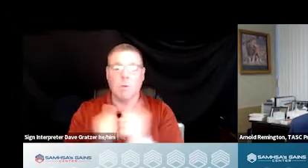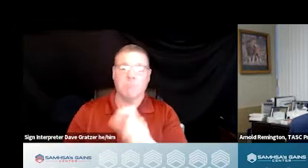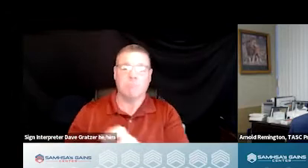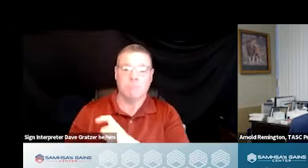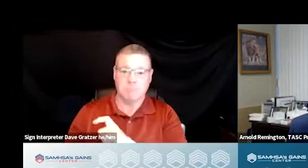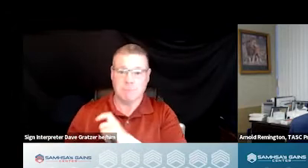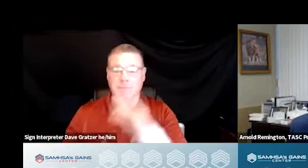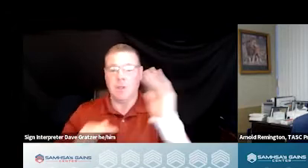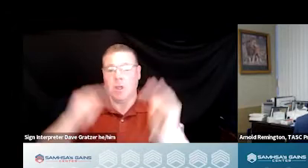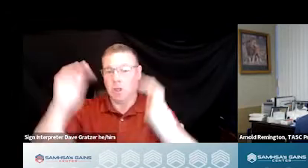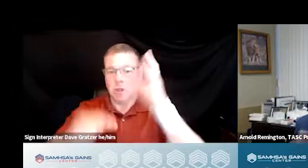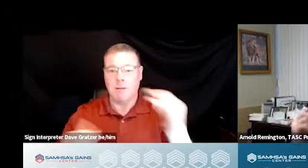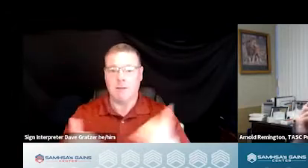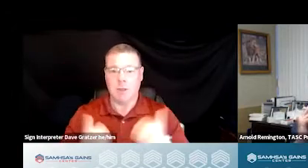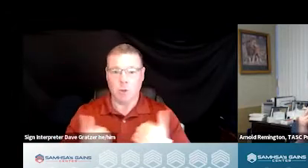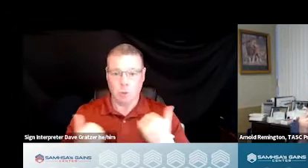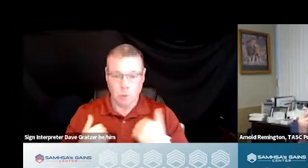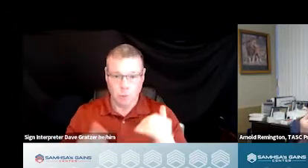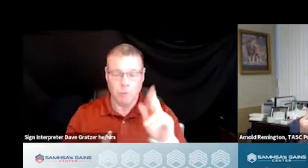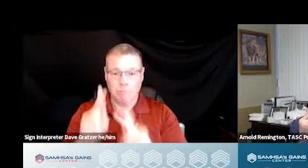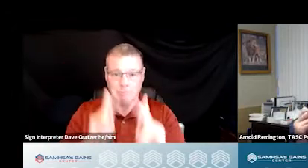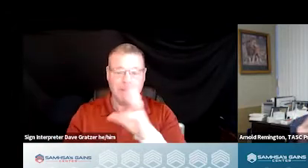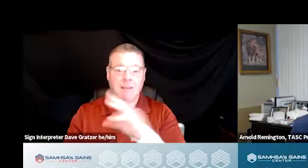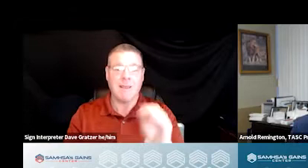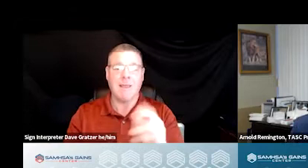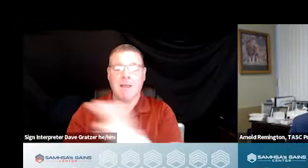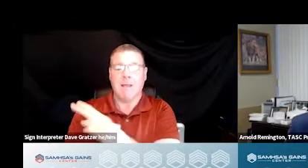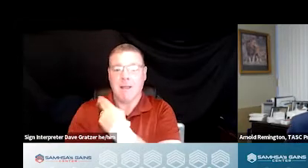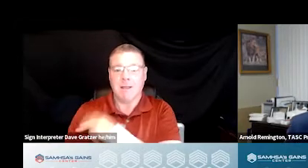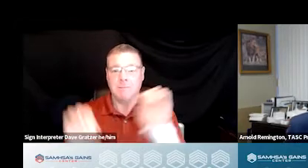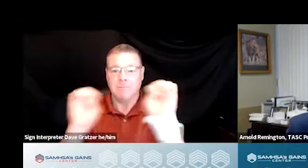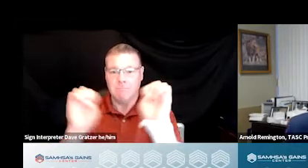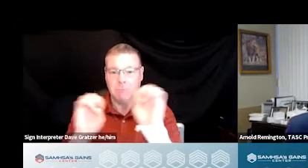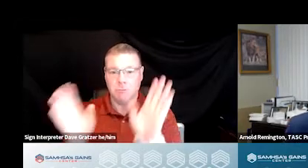adult and juvenile detention facilities and hospital emergency room settings.